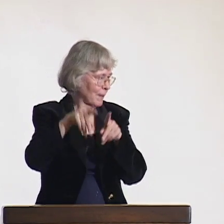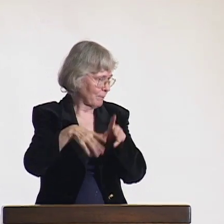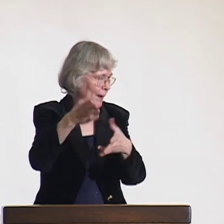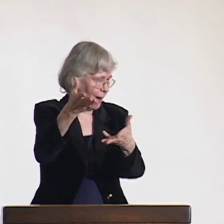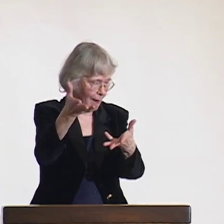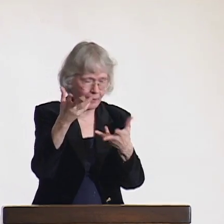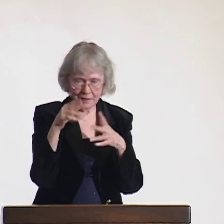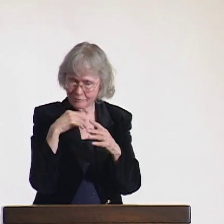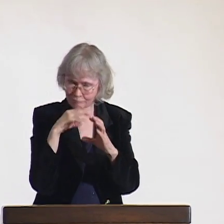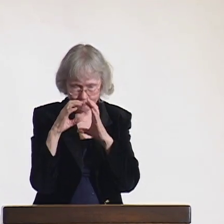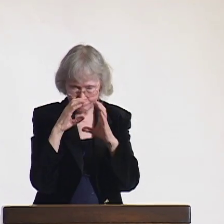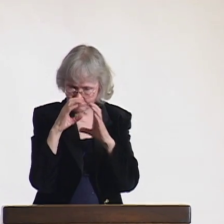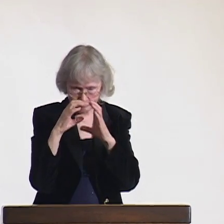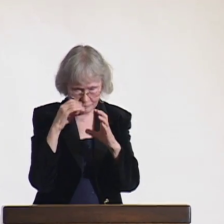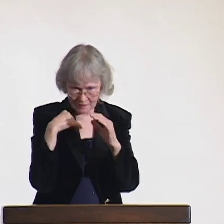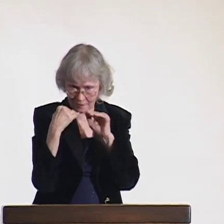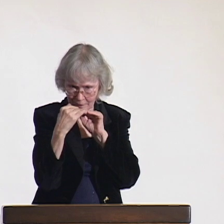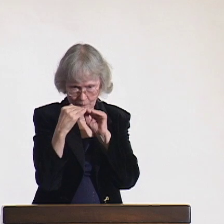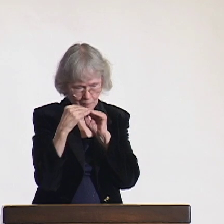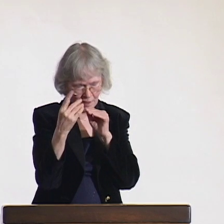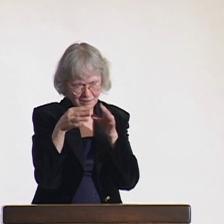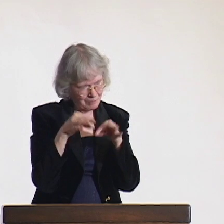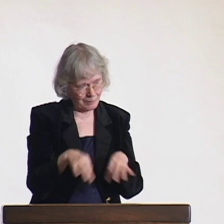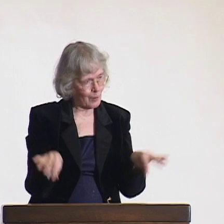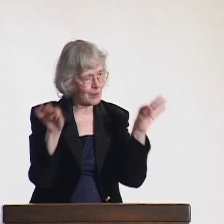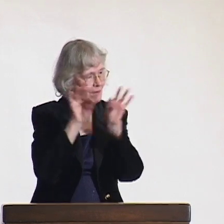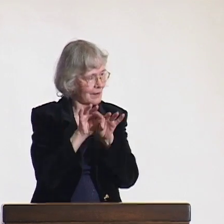to make the world experience better for all people.